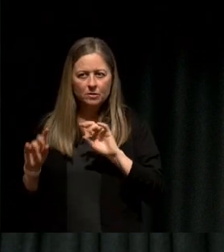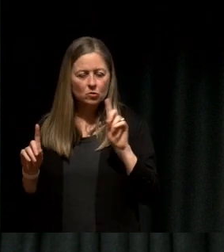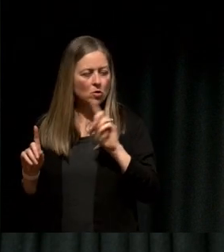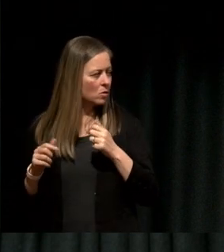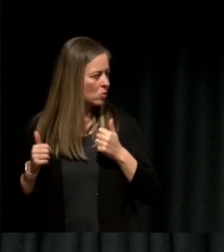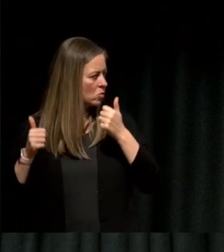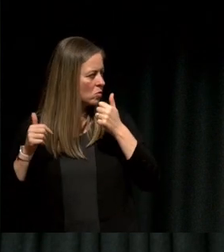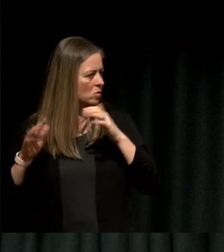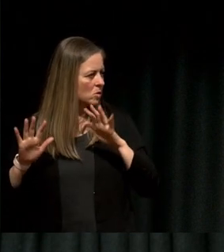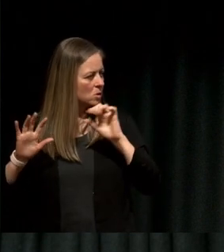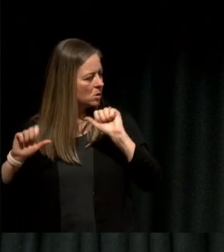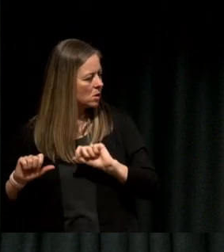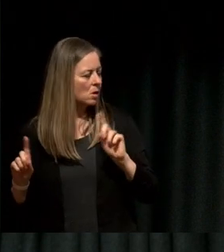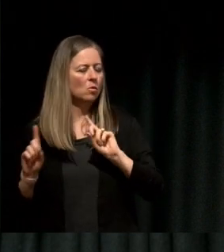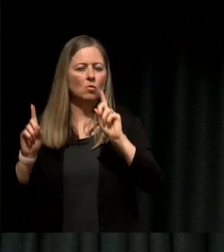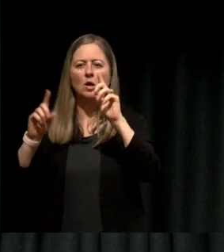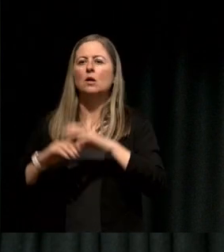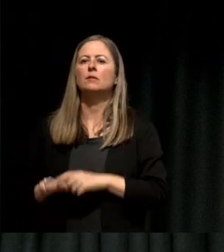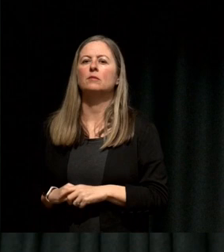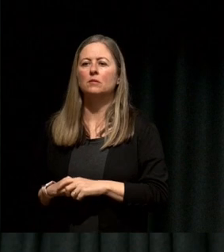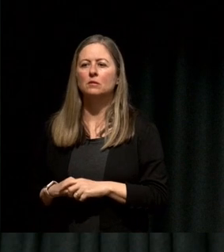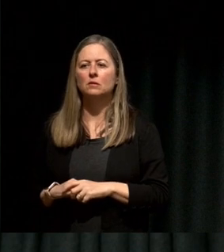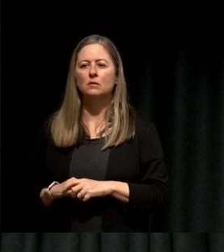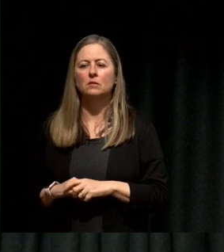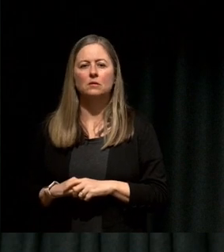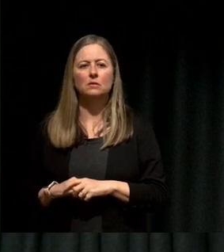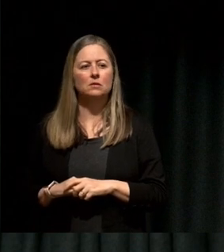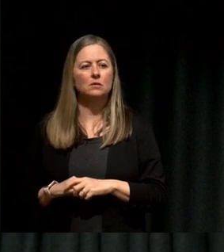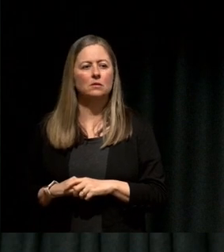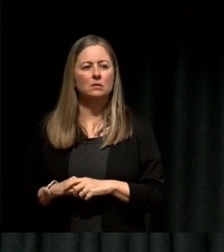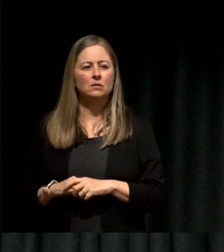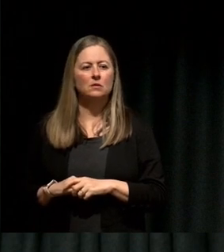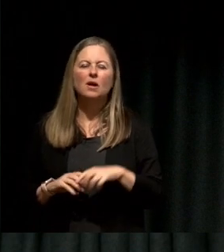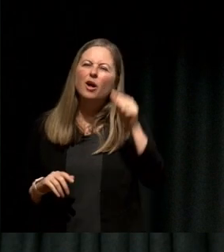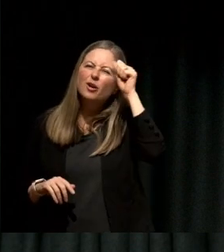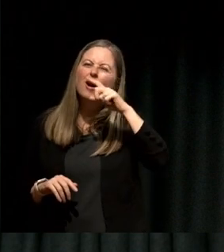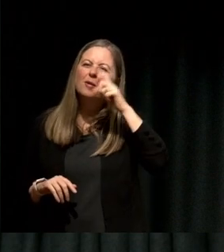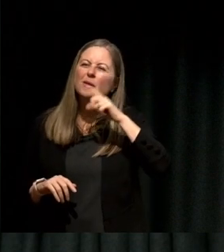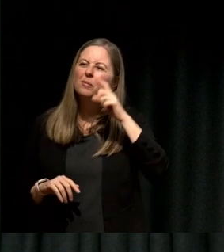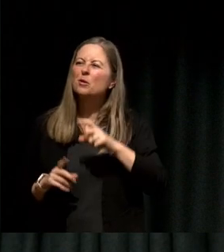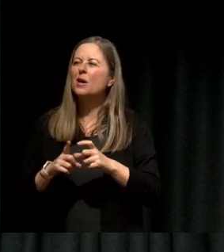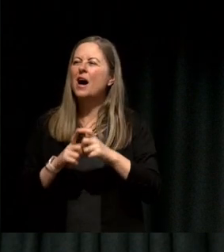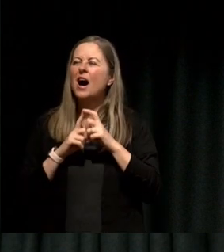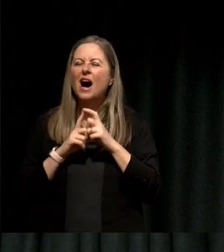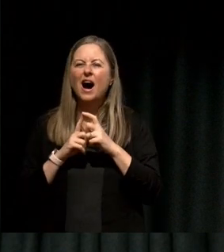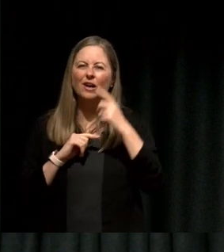And then you know, I have this theory that human beings are sometimes not that good at predicting what's going to happen in the future, but we have really good brains for analysis,